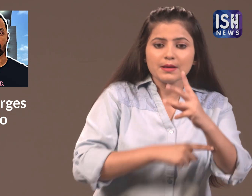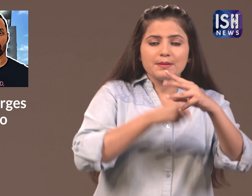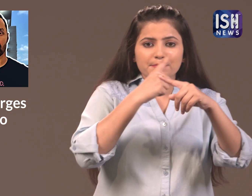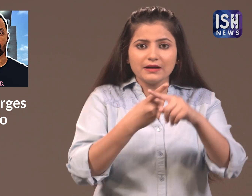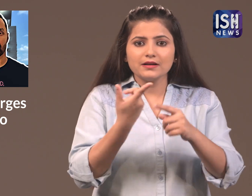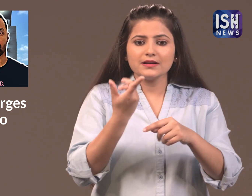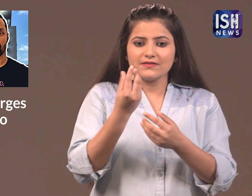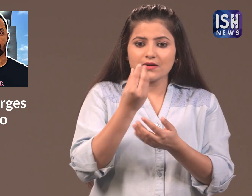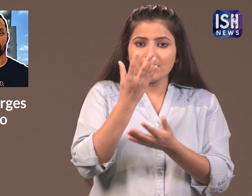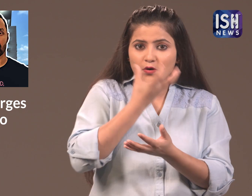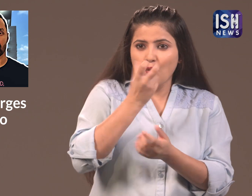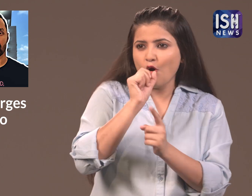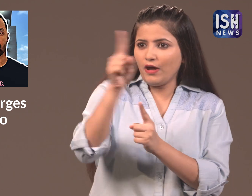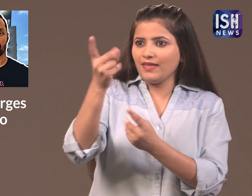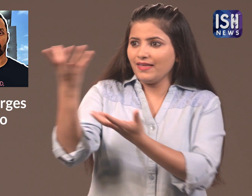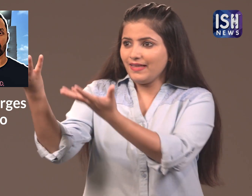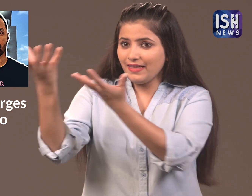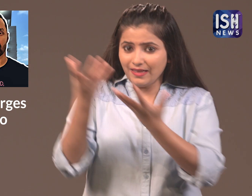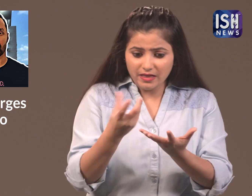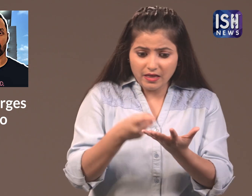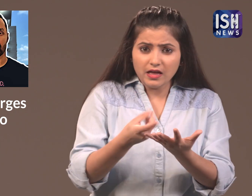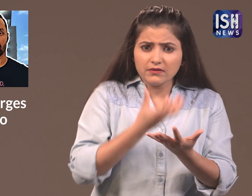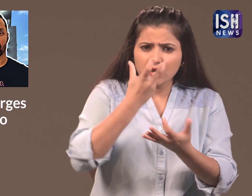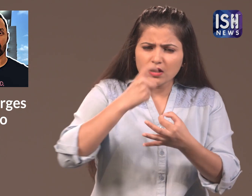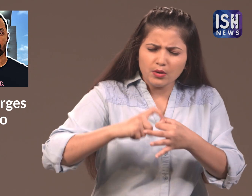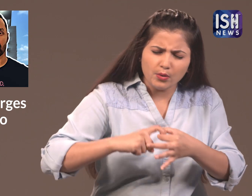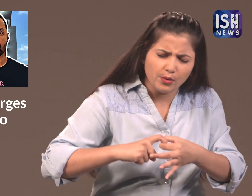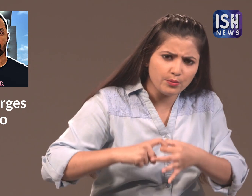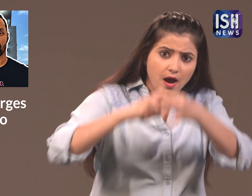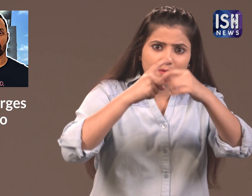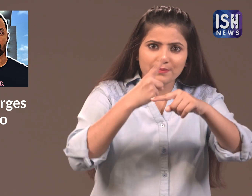When fruits are ordered, you get very good quality,